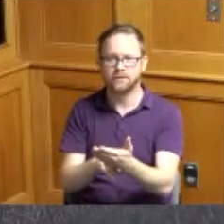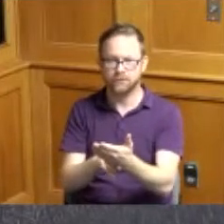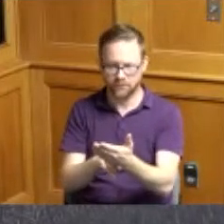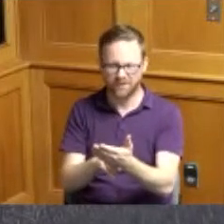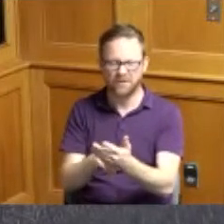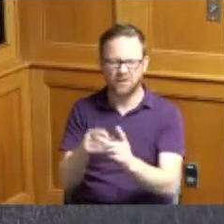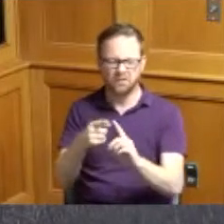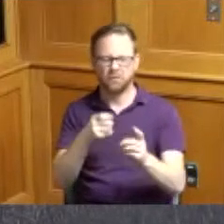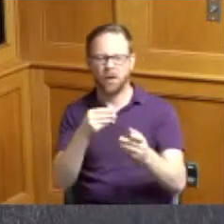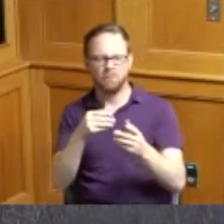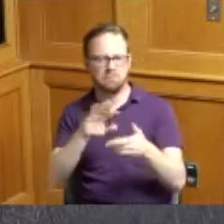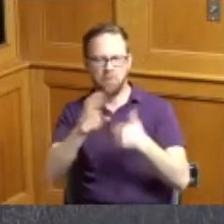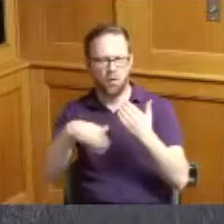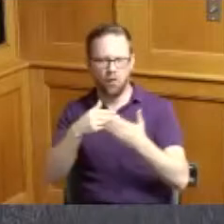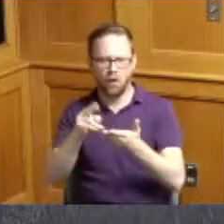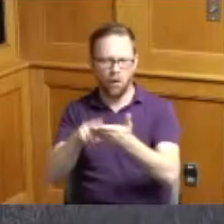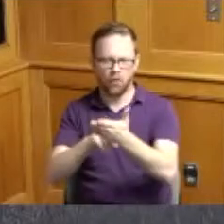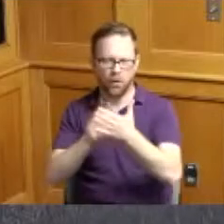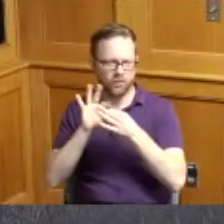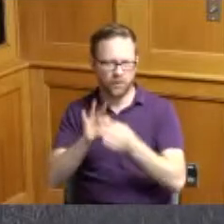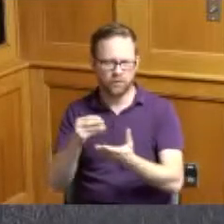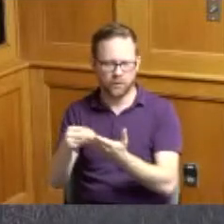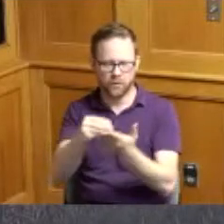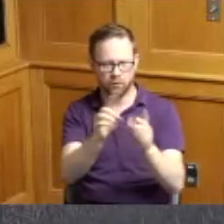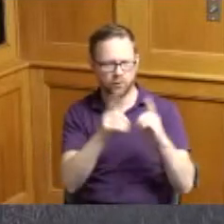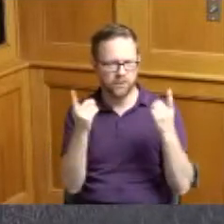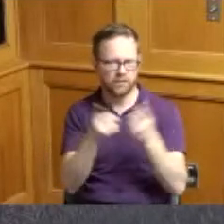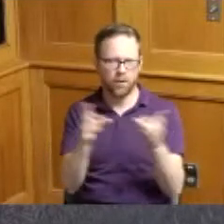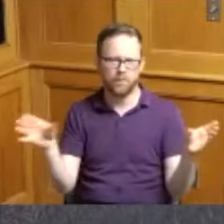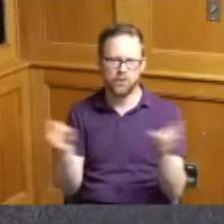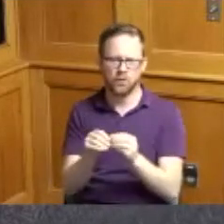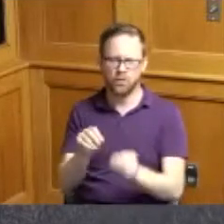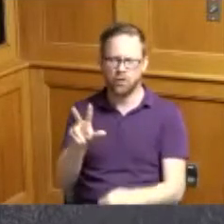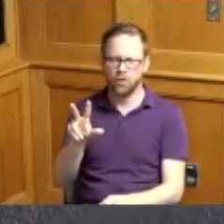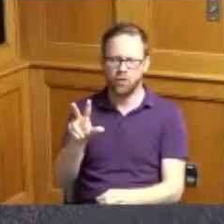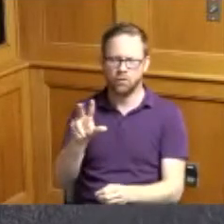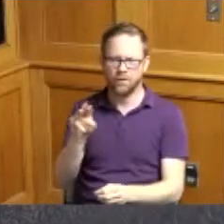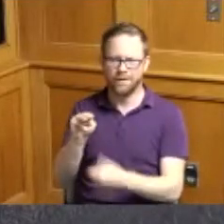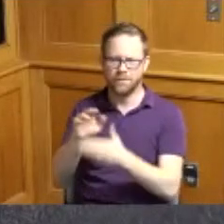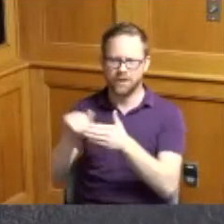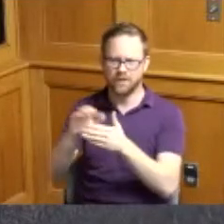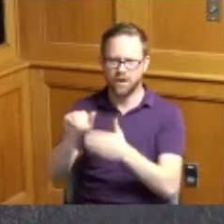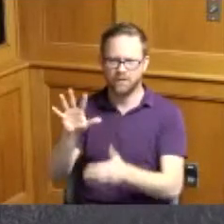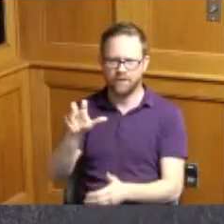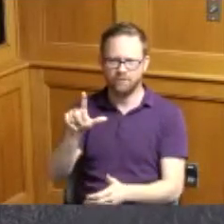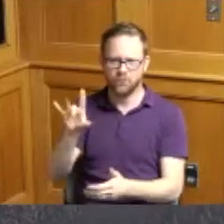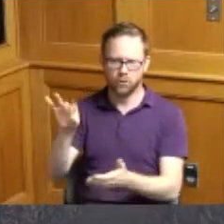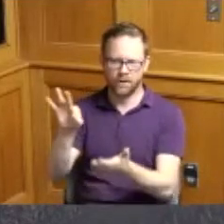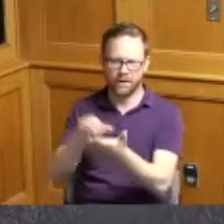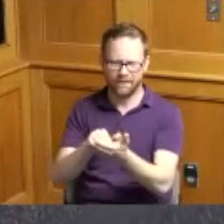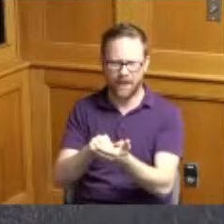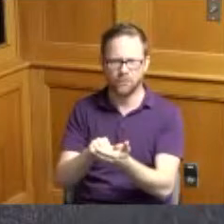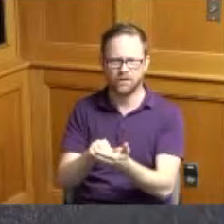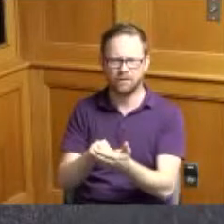department for the month of August three million five twenty nine which is a little larger than